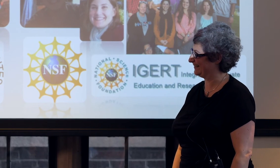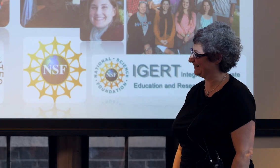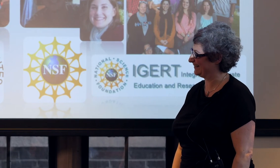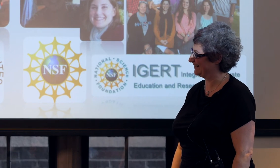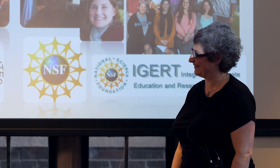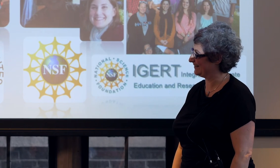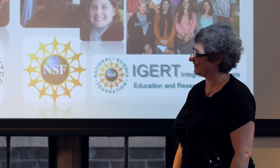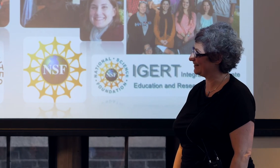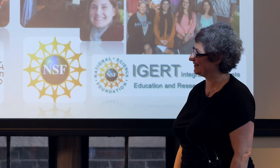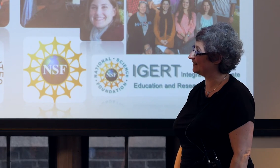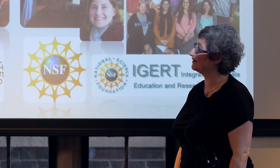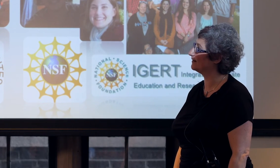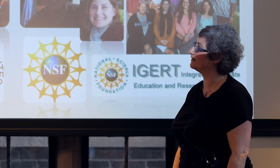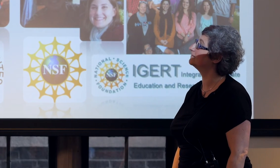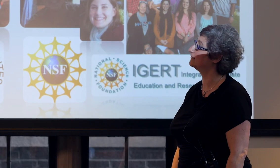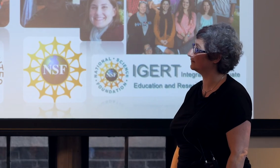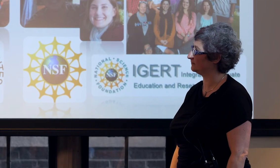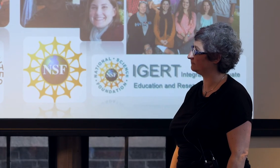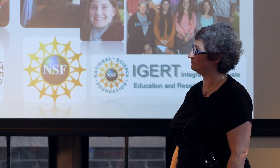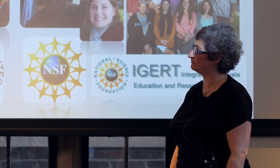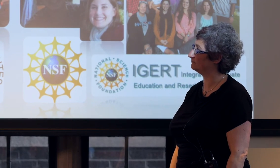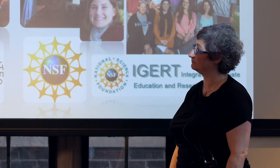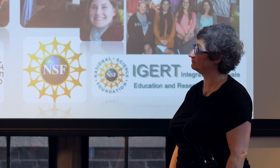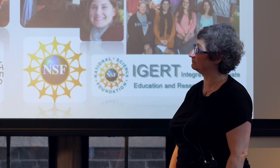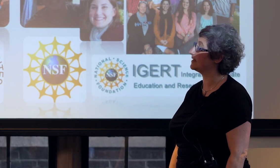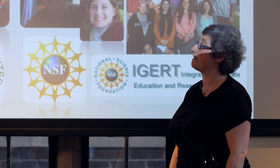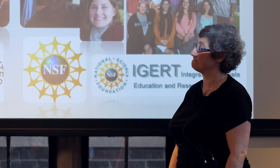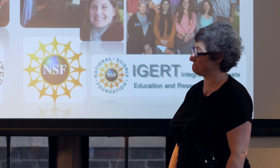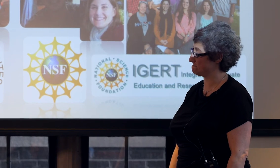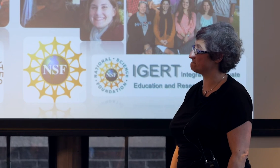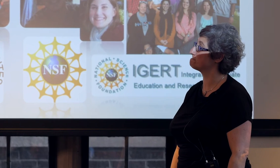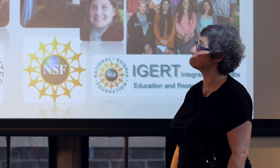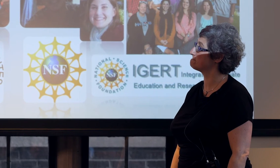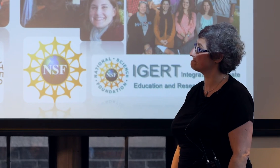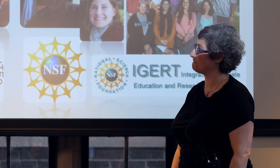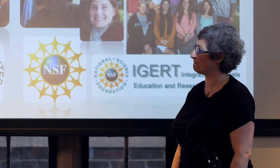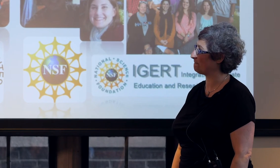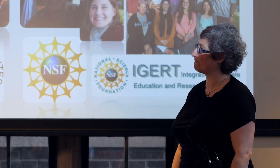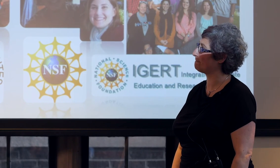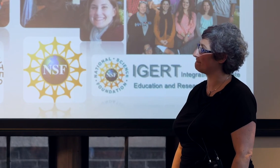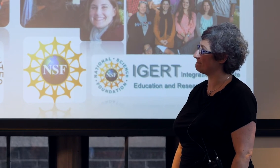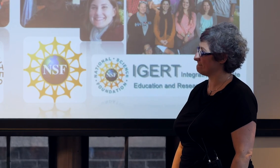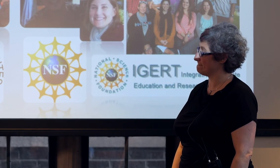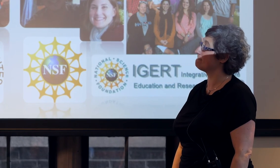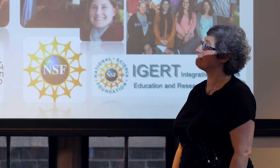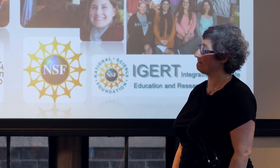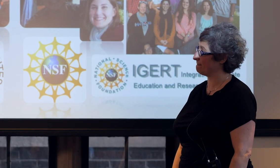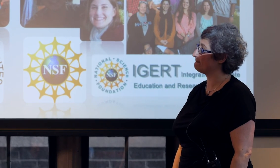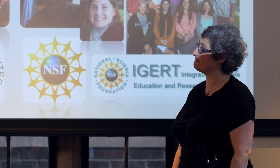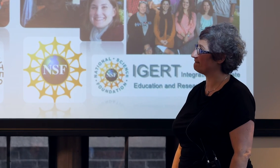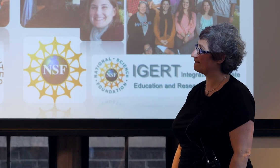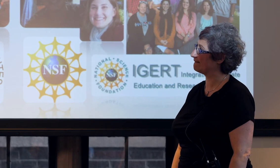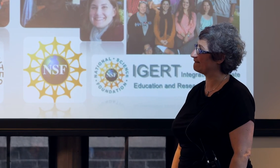But the two videos, the young man that was talking about the plane and the crash and the other boy was talking about